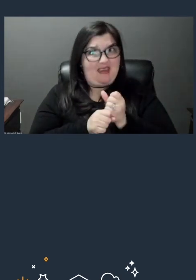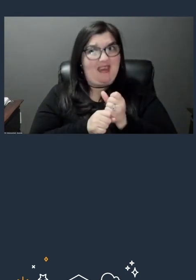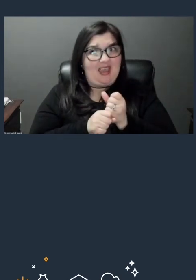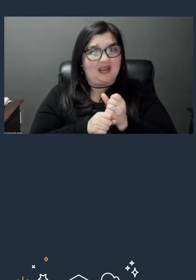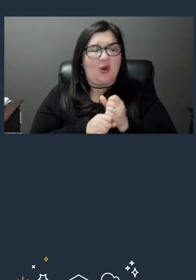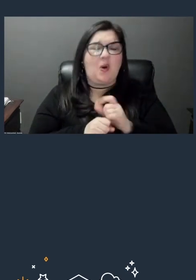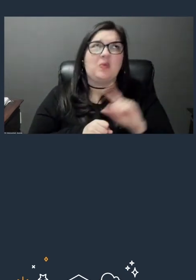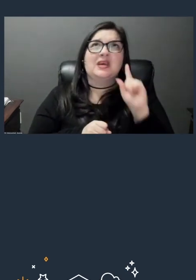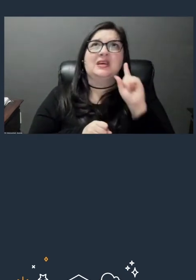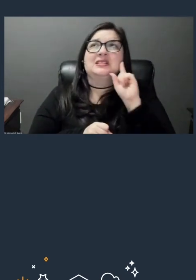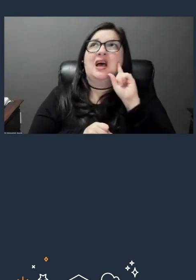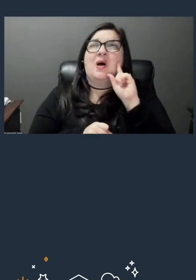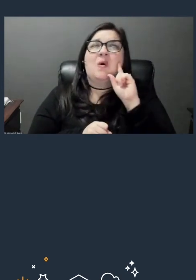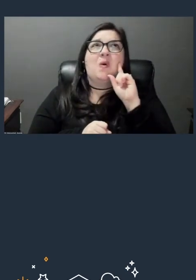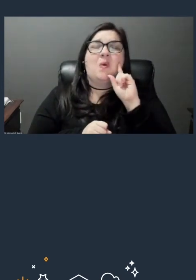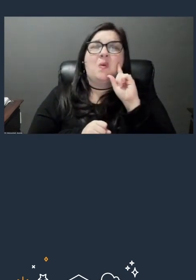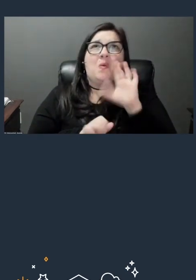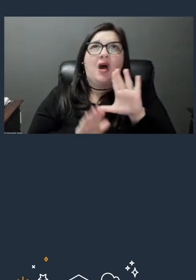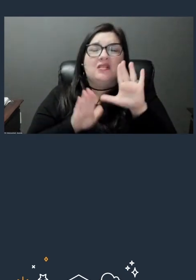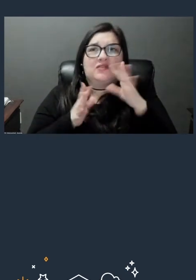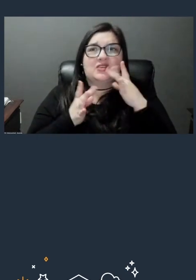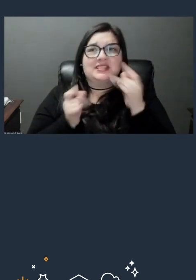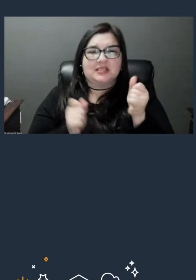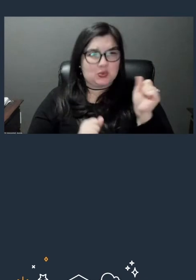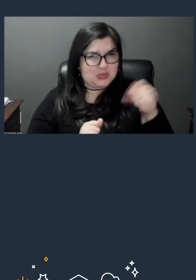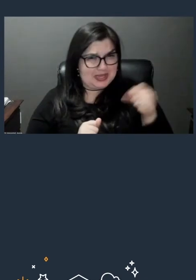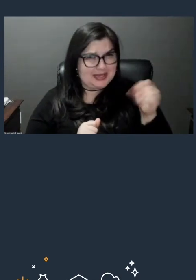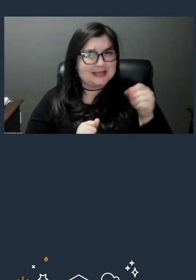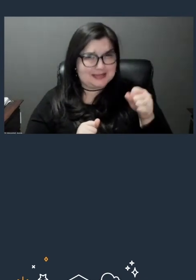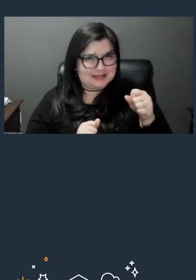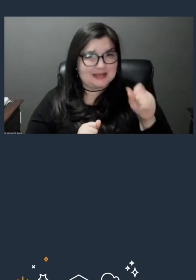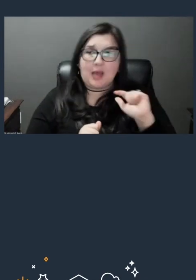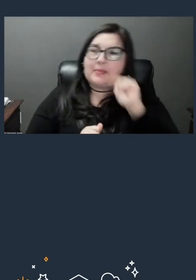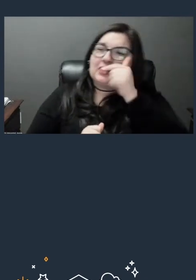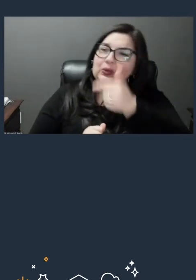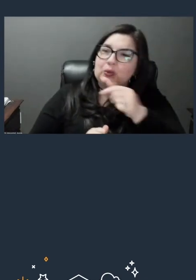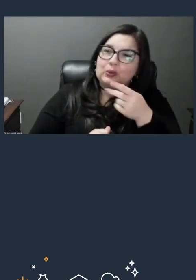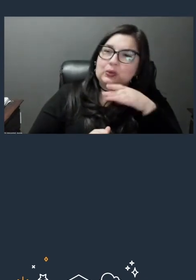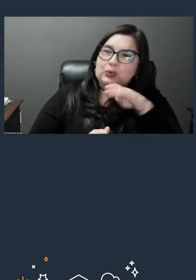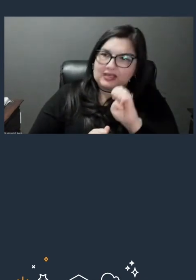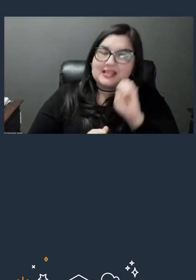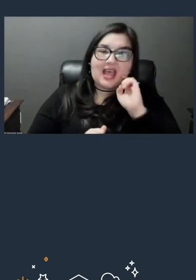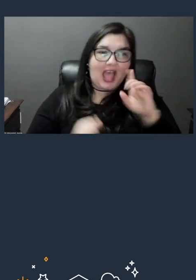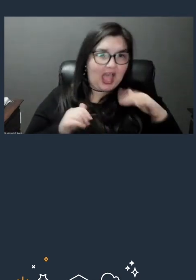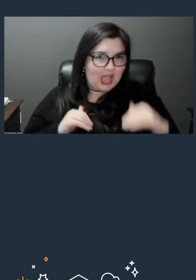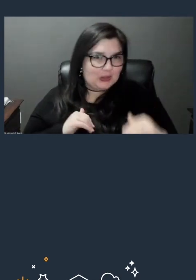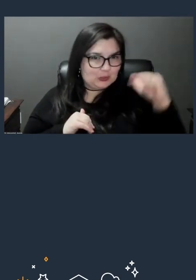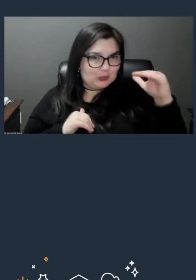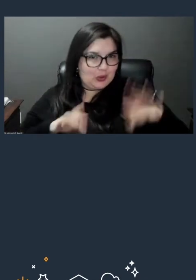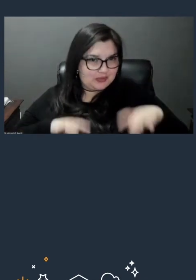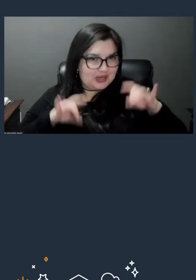[Christie] That sounds delicious, Fathima. Yeah, it is. Christie, how about you? I grew up in Australia, so my favorite pie is the Australian meat pie.